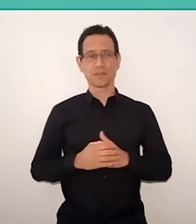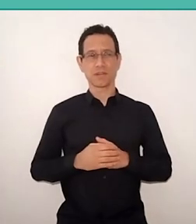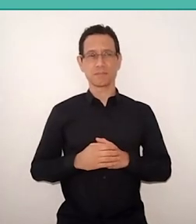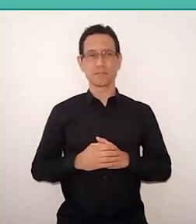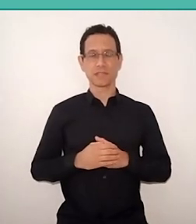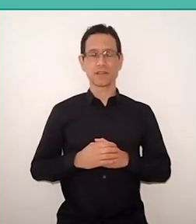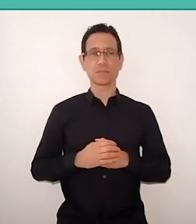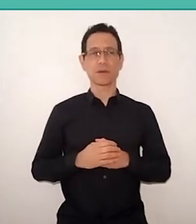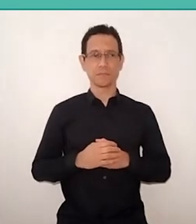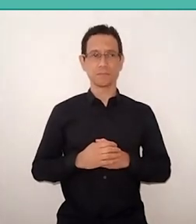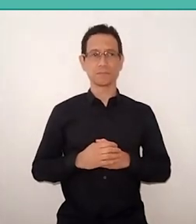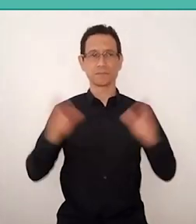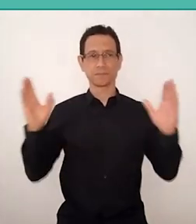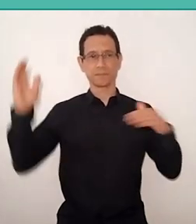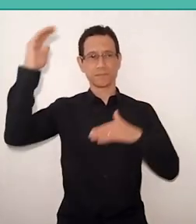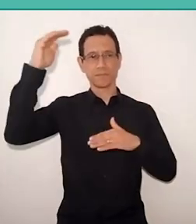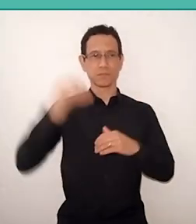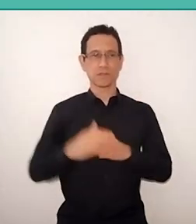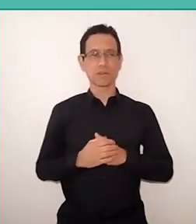yellow, red, green.